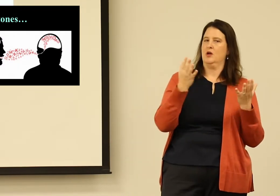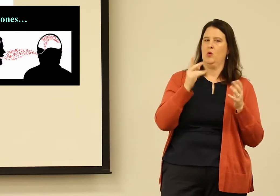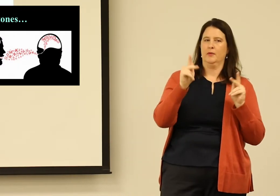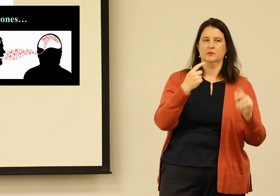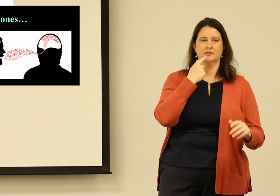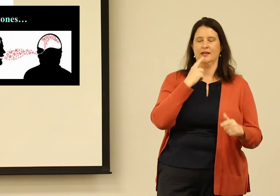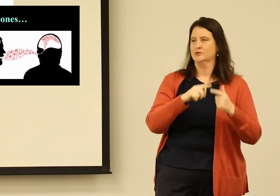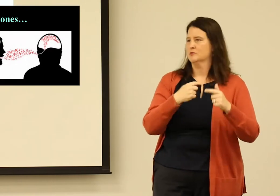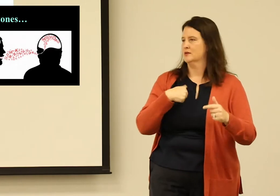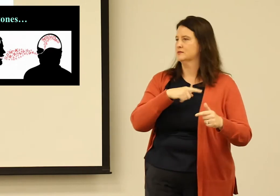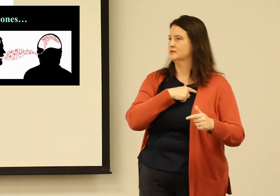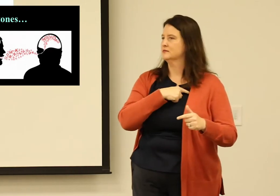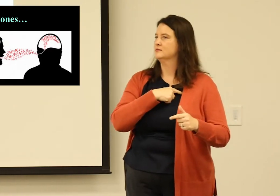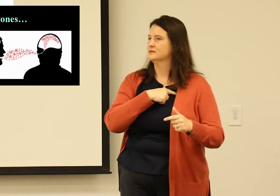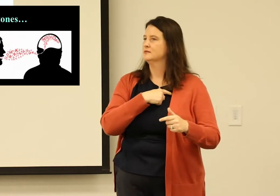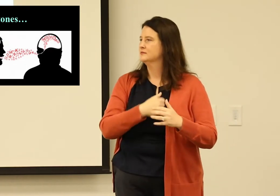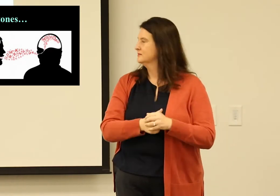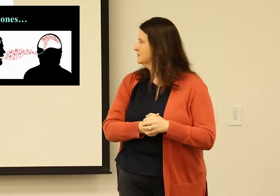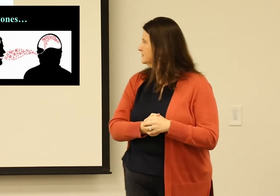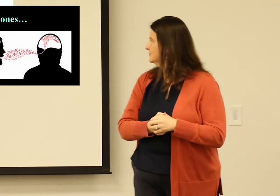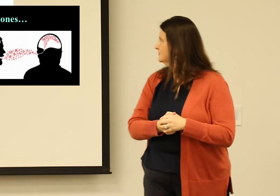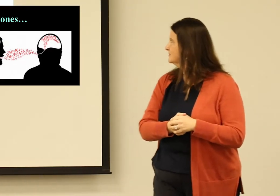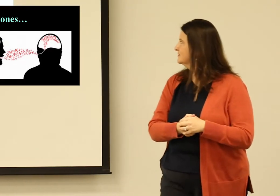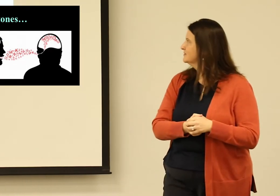How we then internalize what people say to us.